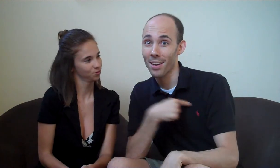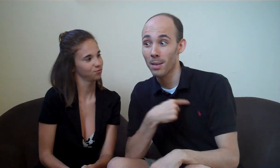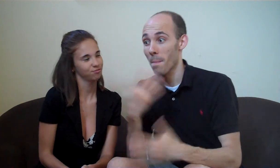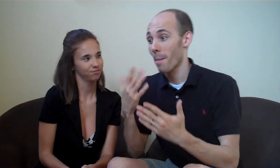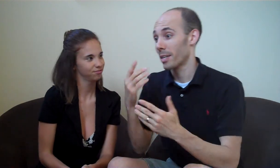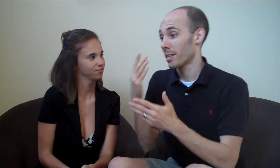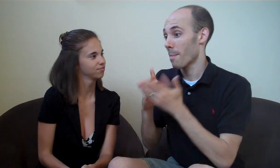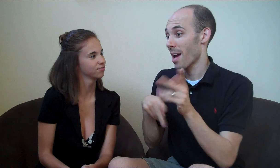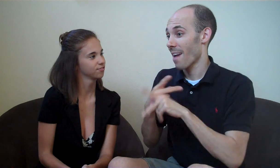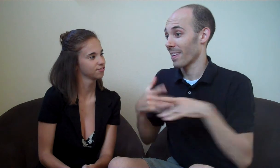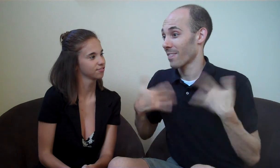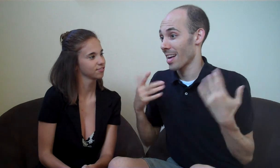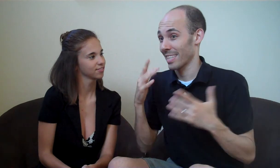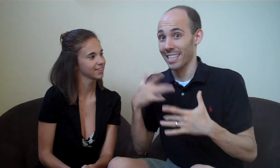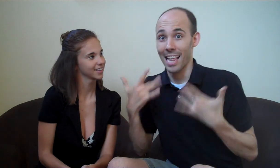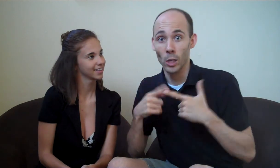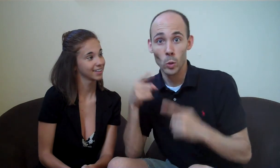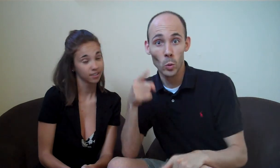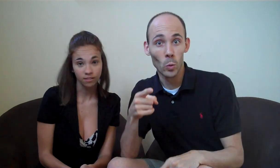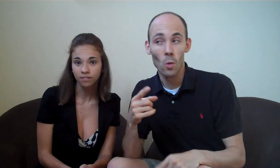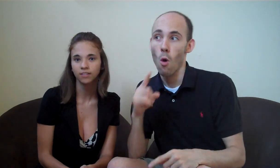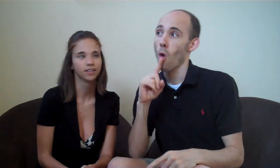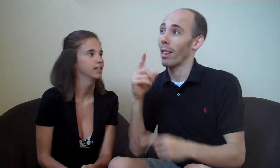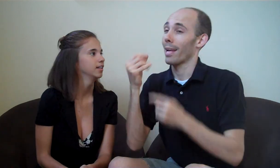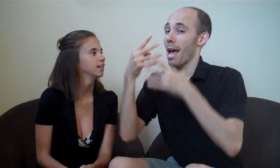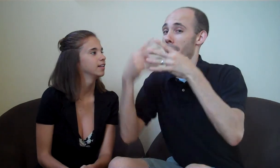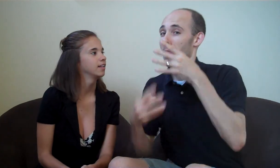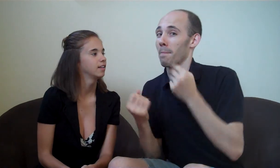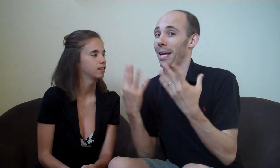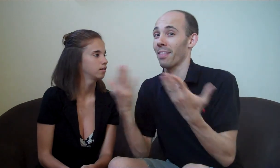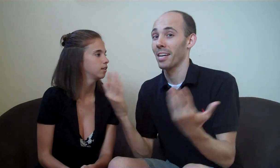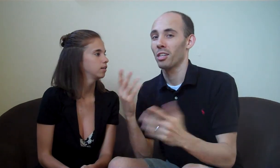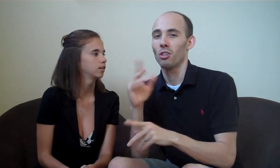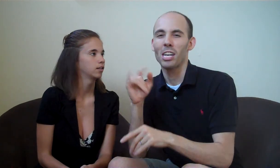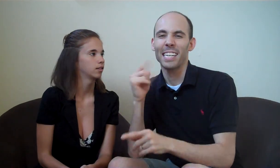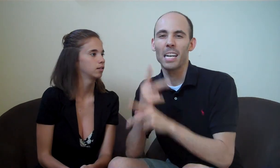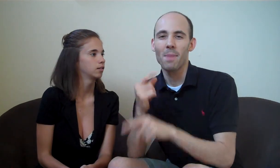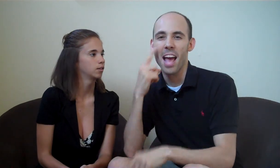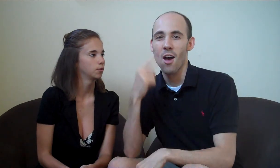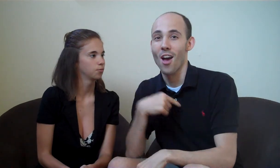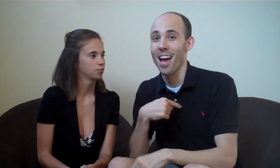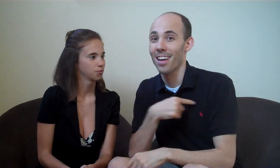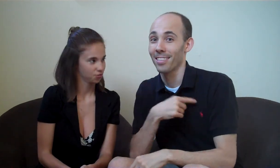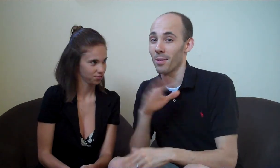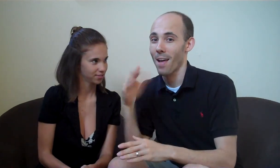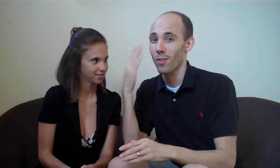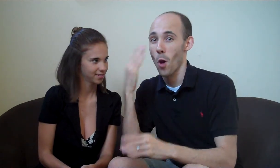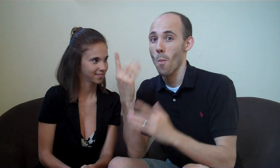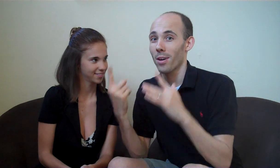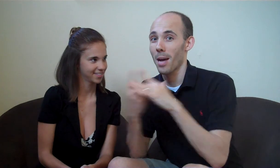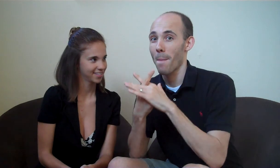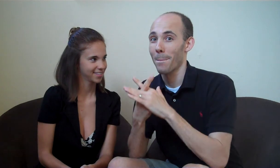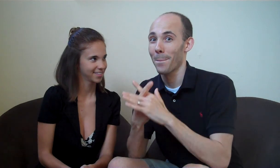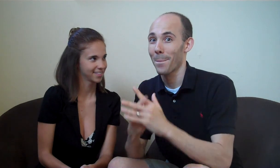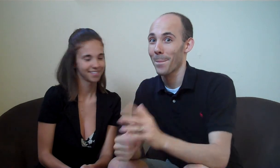us such as some type of event that excites you, and really, we could come with a long list just keep an eye on us should something come up.